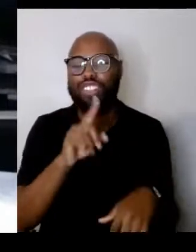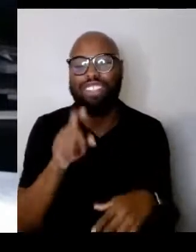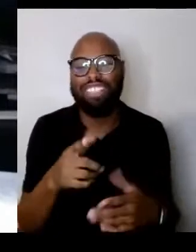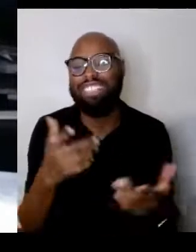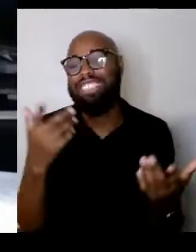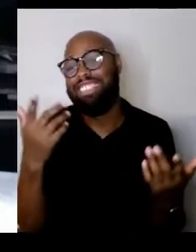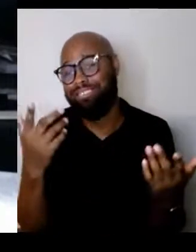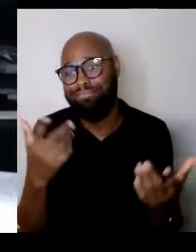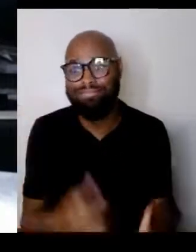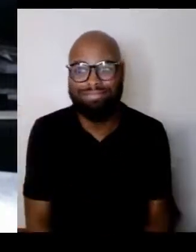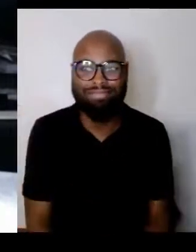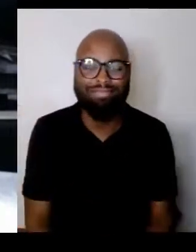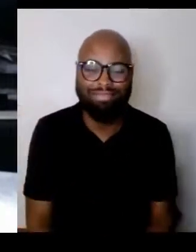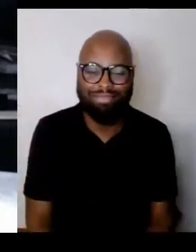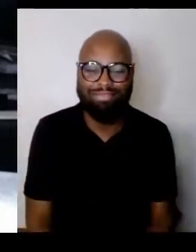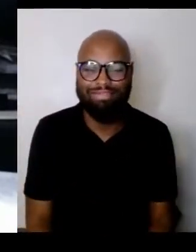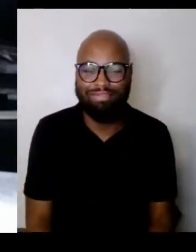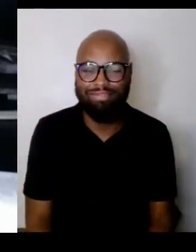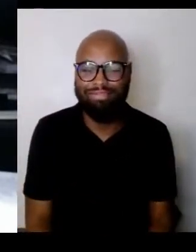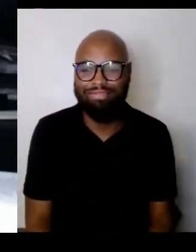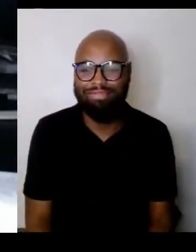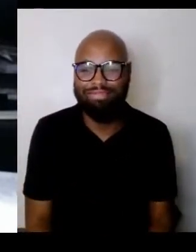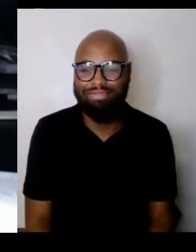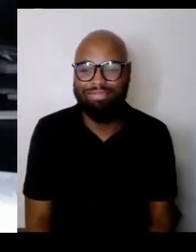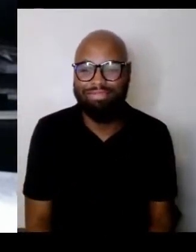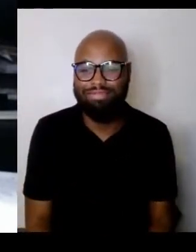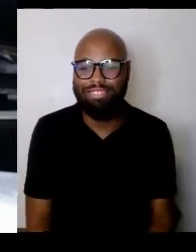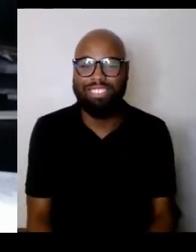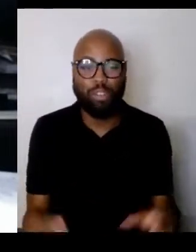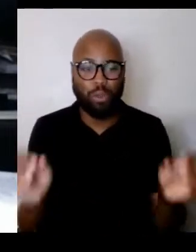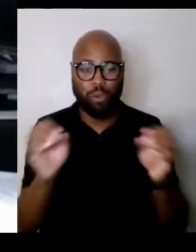Yeah, but there's no doubt that you can